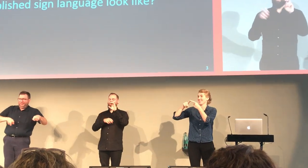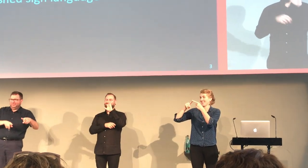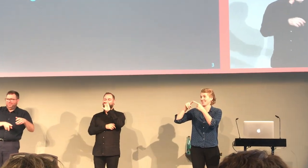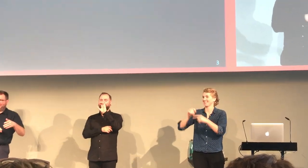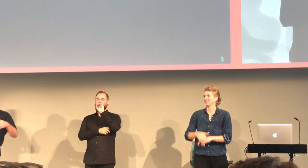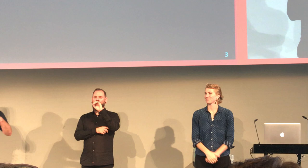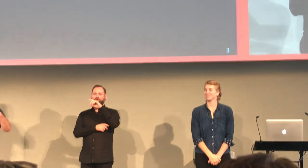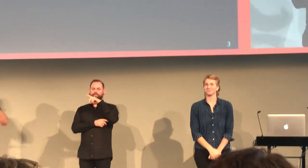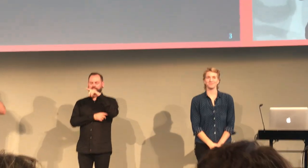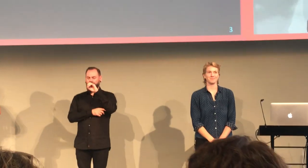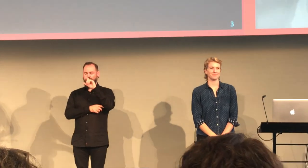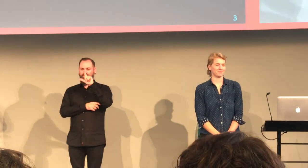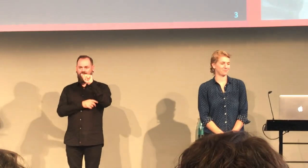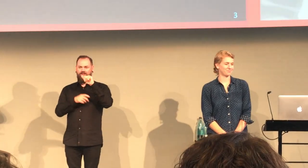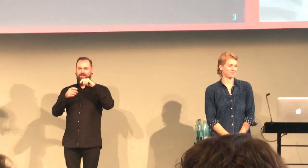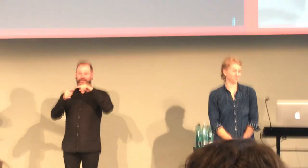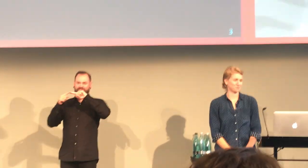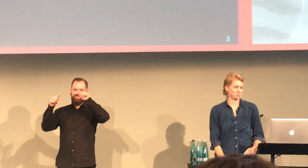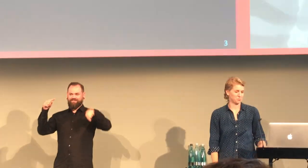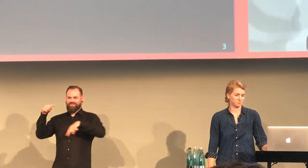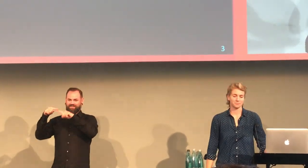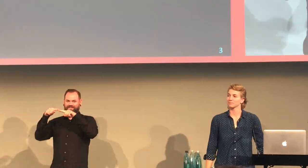We're going to be investigating the copular cycle.